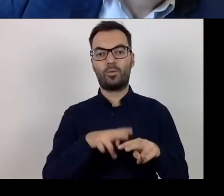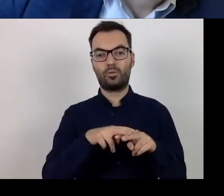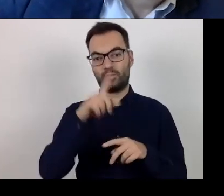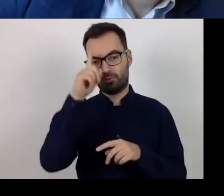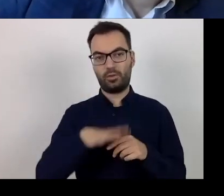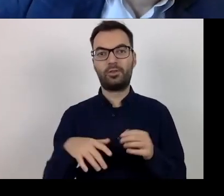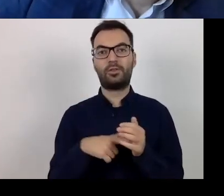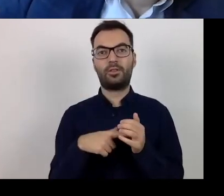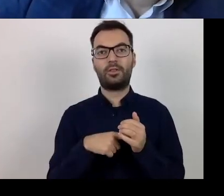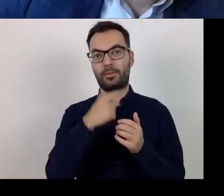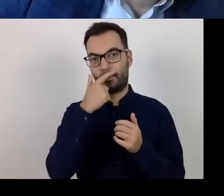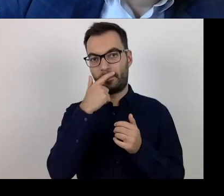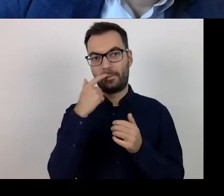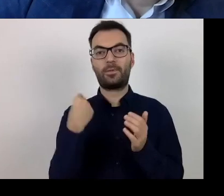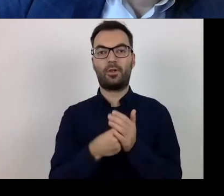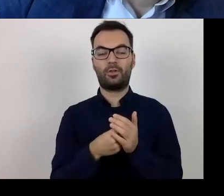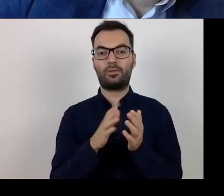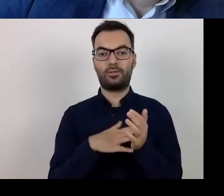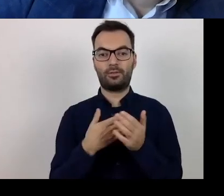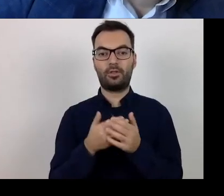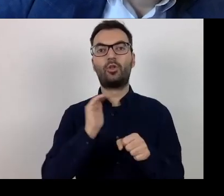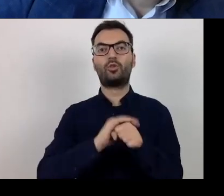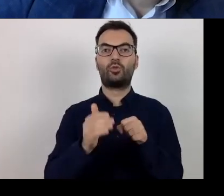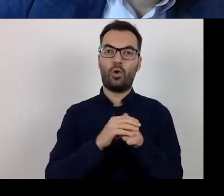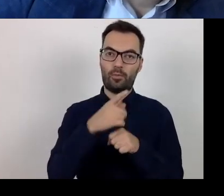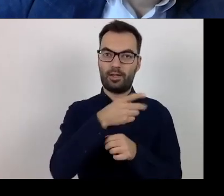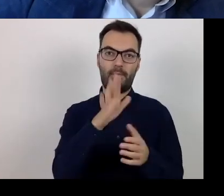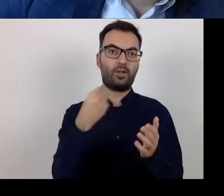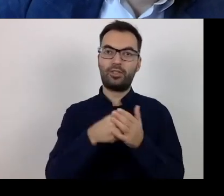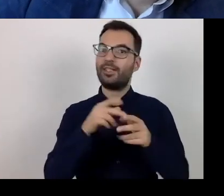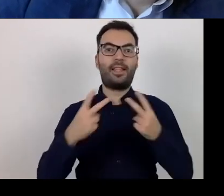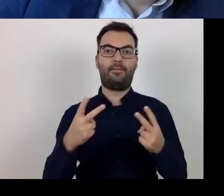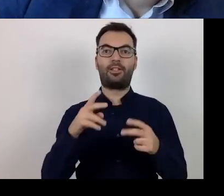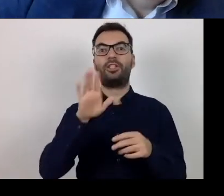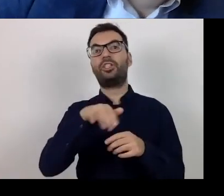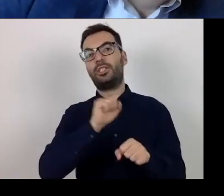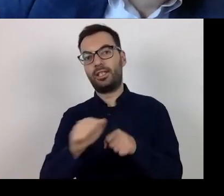these will be costs, which, e.g. a nursery must incur regardless of the presence of children,